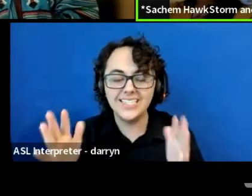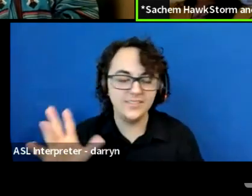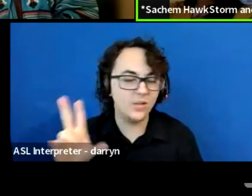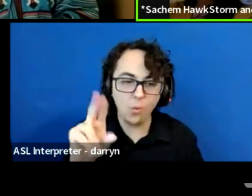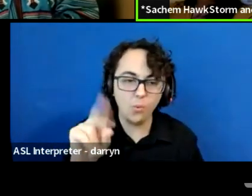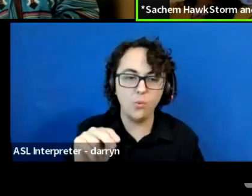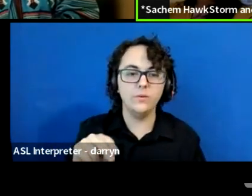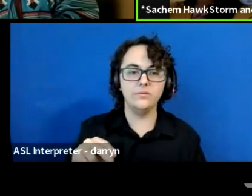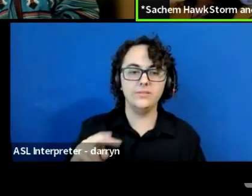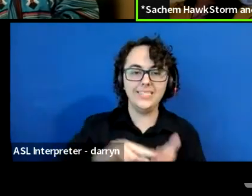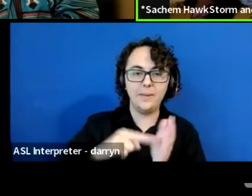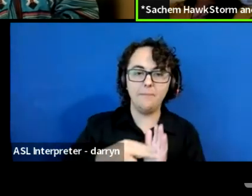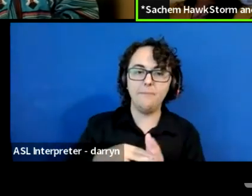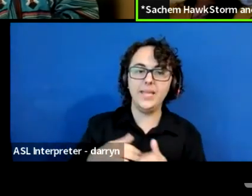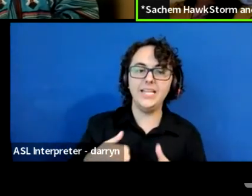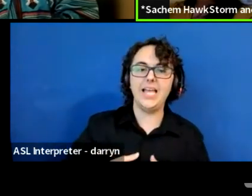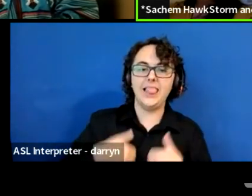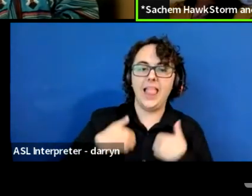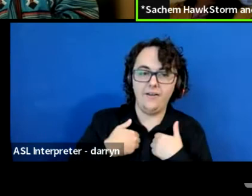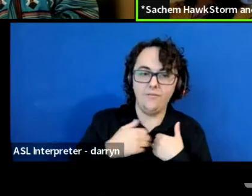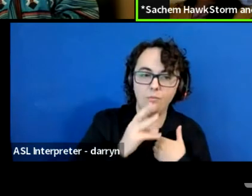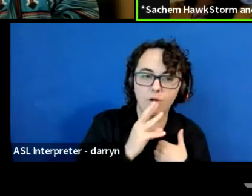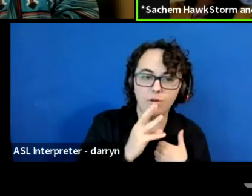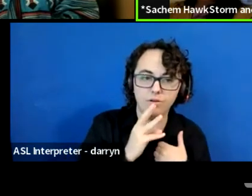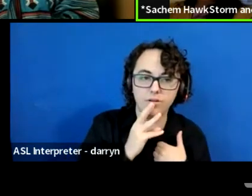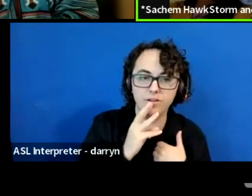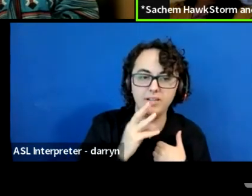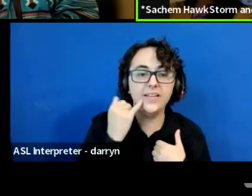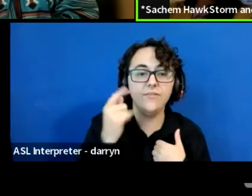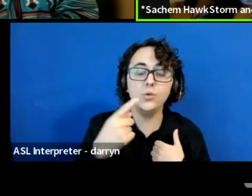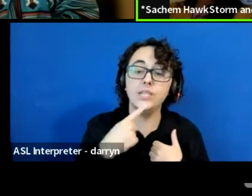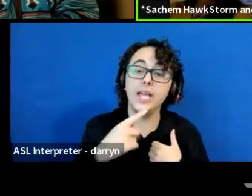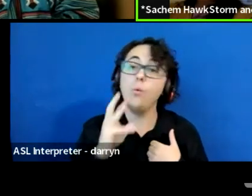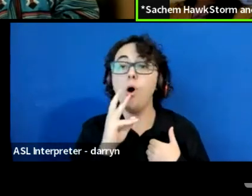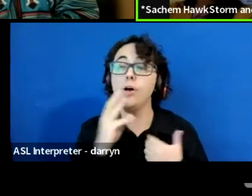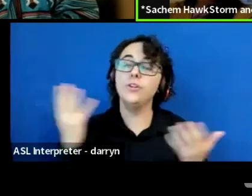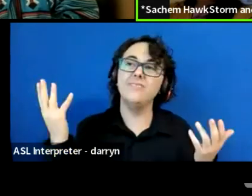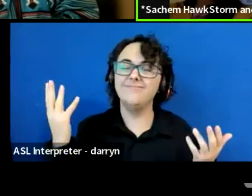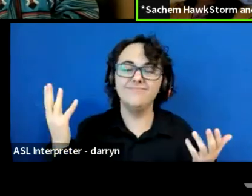you're really not saying you don't know what that is. What is water, right H2O?